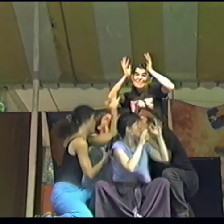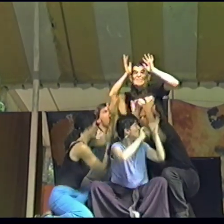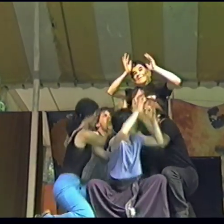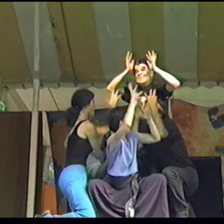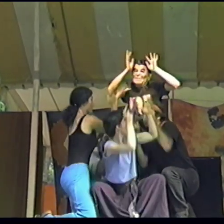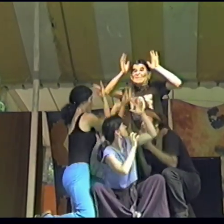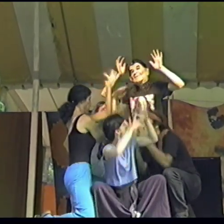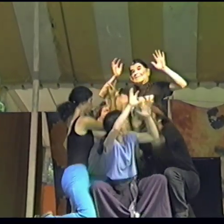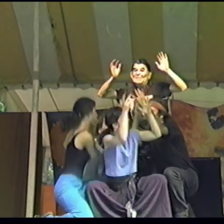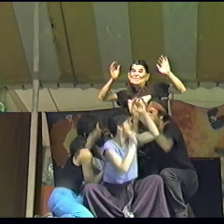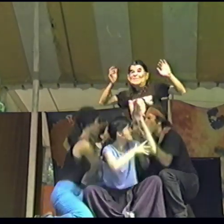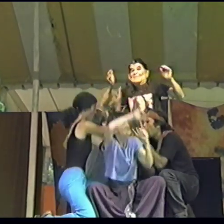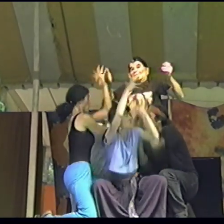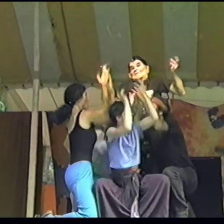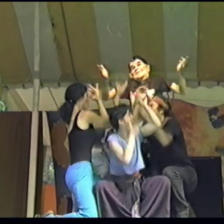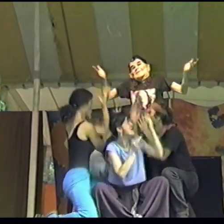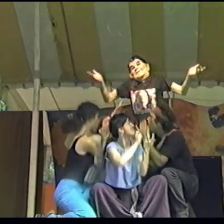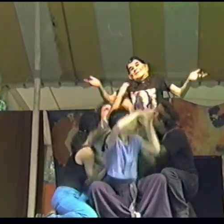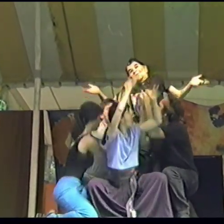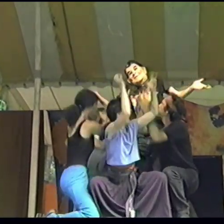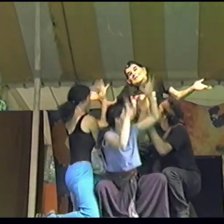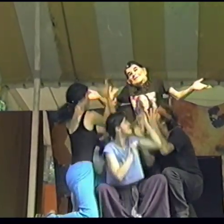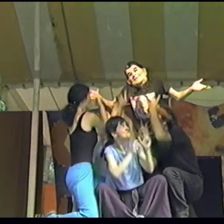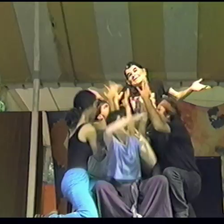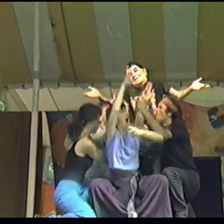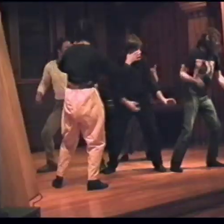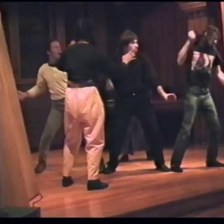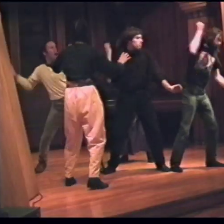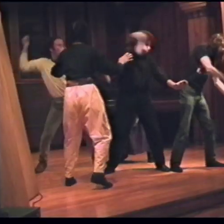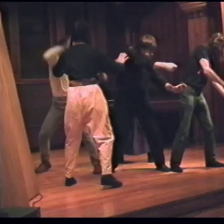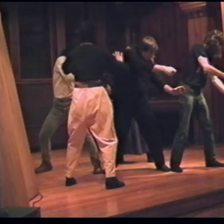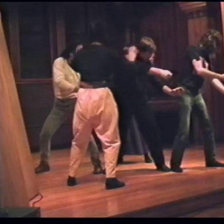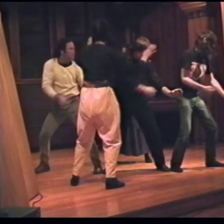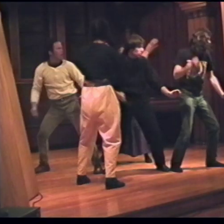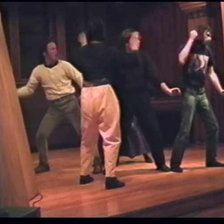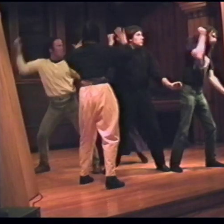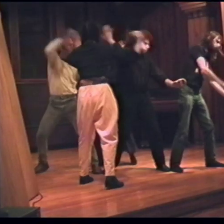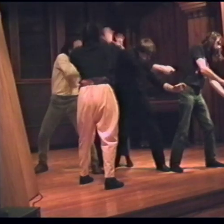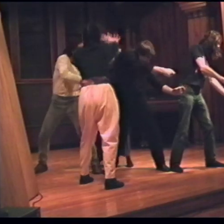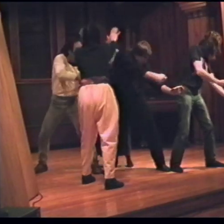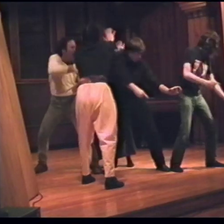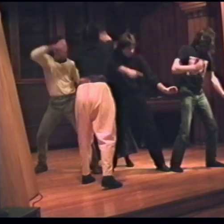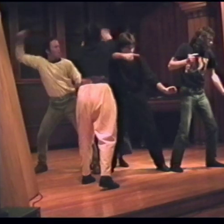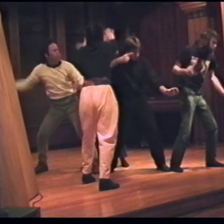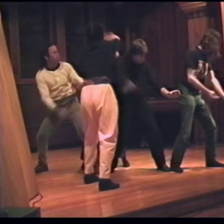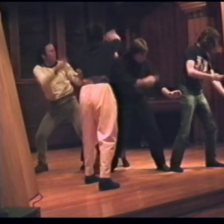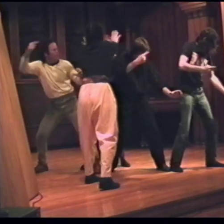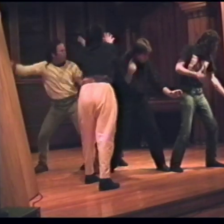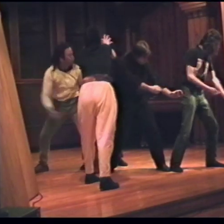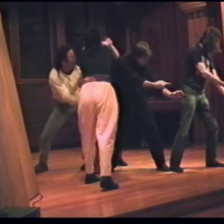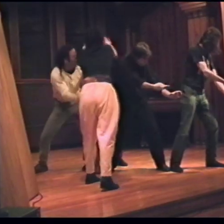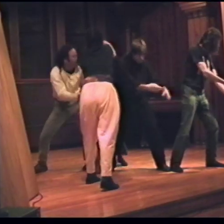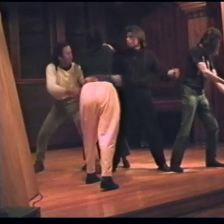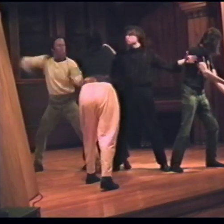Jim moved on, Debbie moved on, Kenny and I moved on. Everybody sort of moved on in their own way,